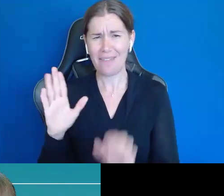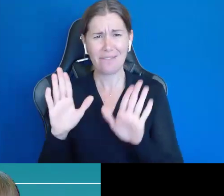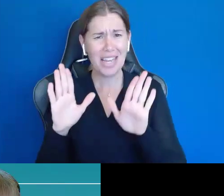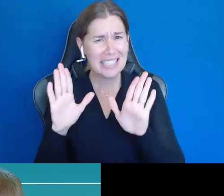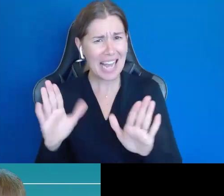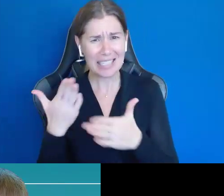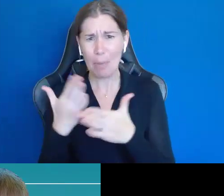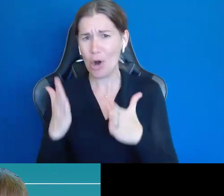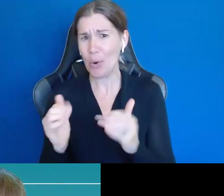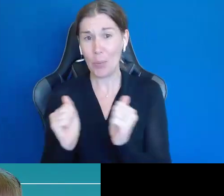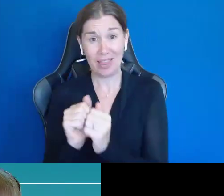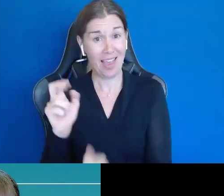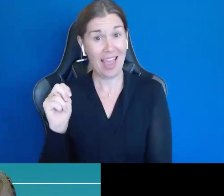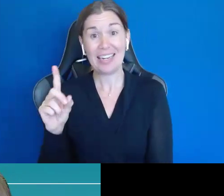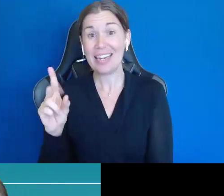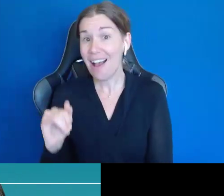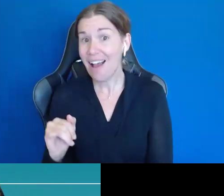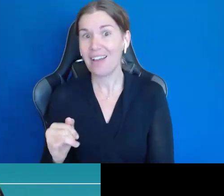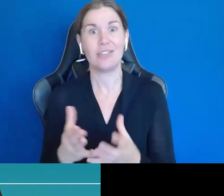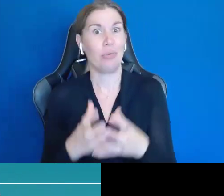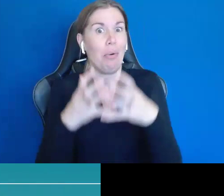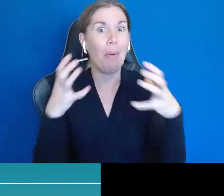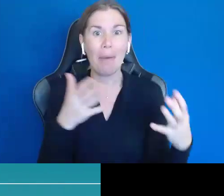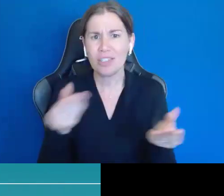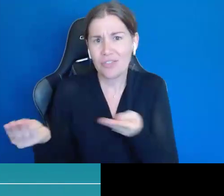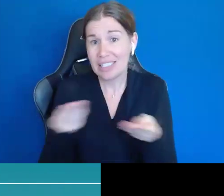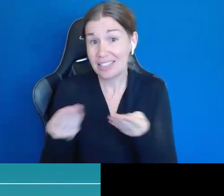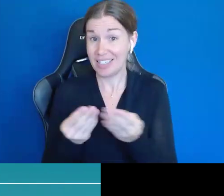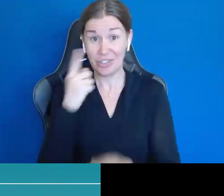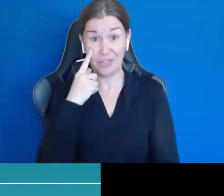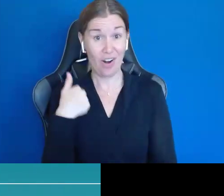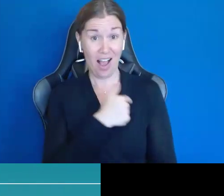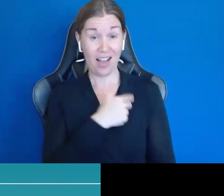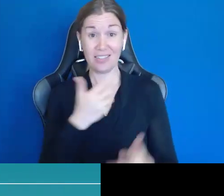She has done so much facilitation for us and partnered with us on